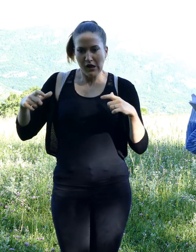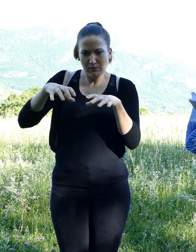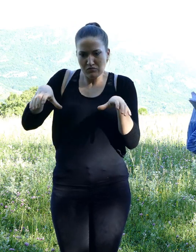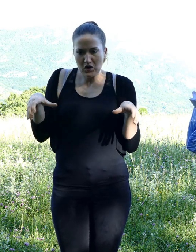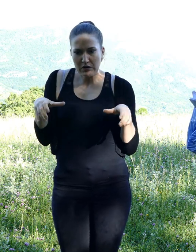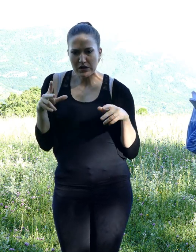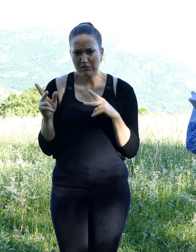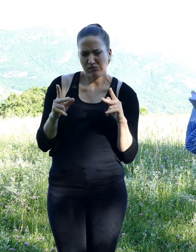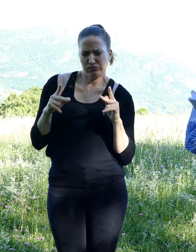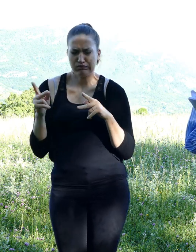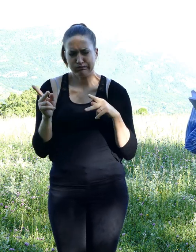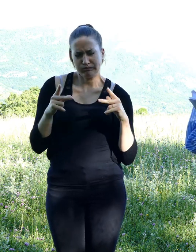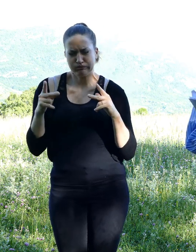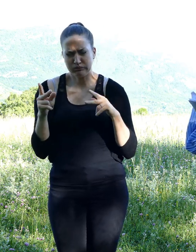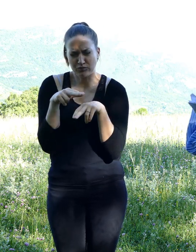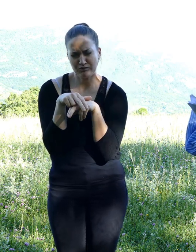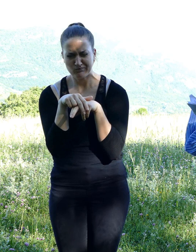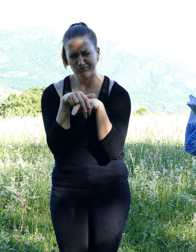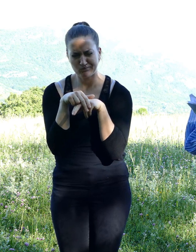tossing him across his nest.